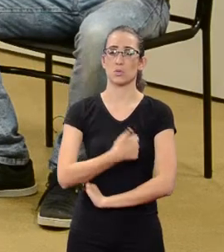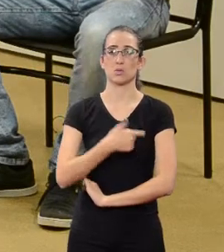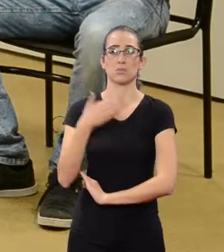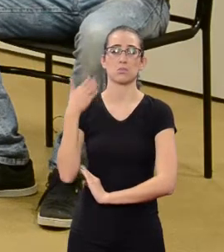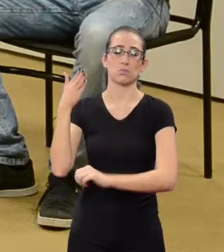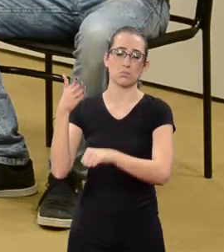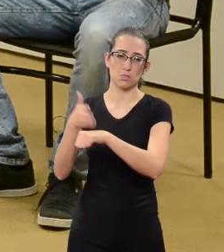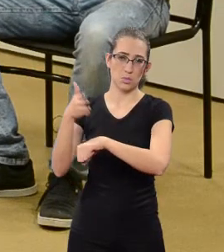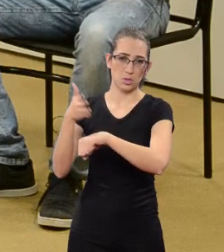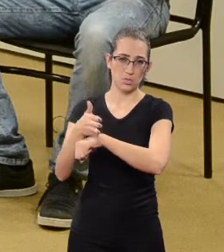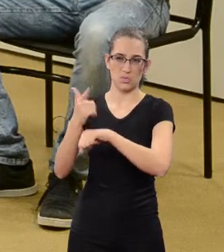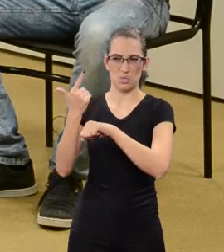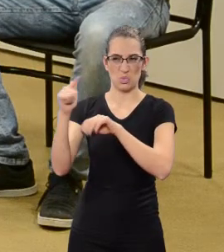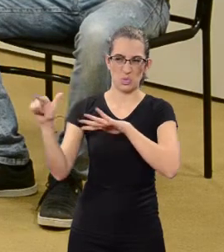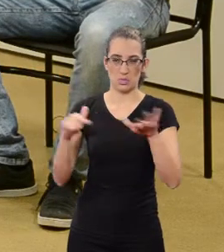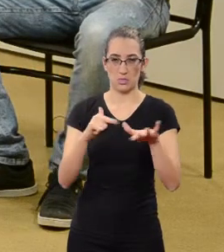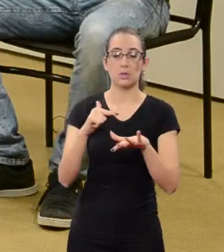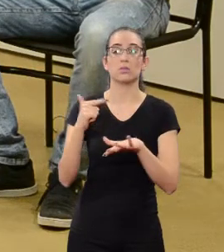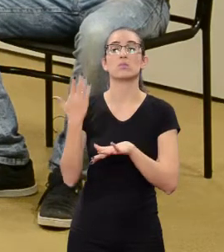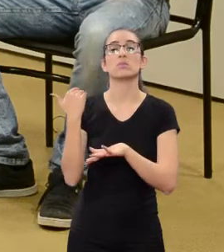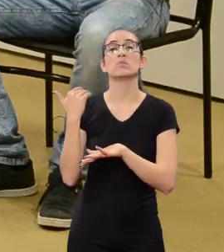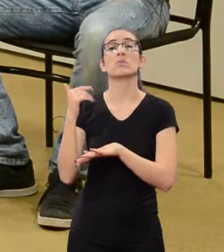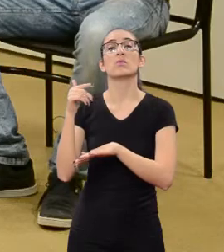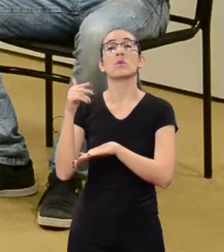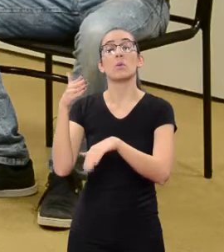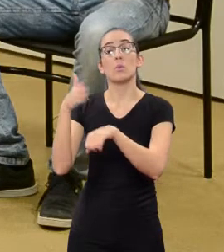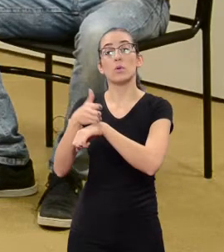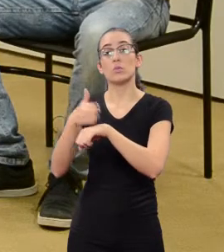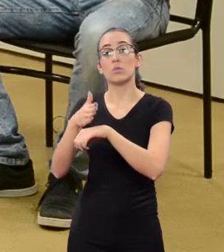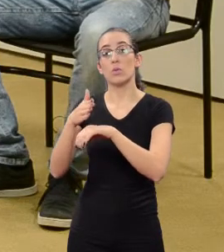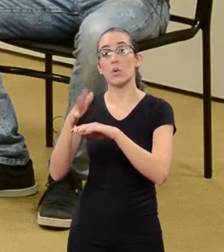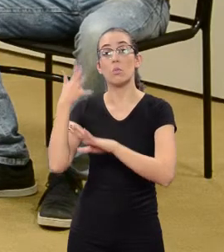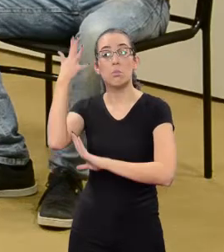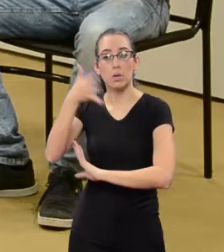We went to a lecture two weeks ago,